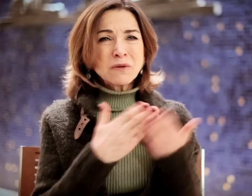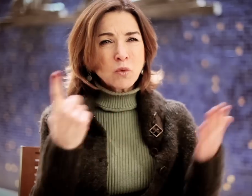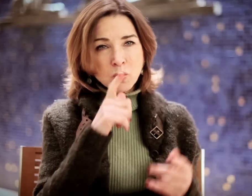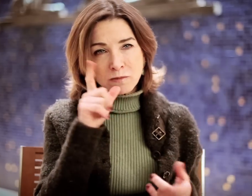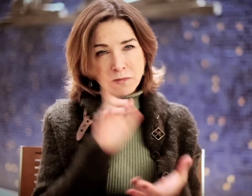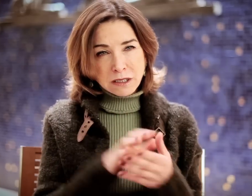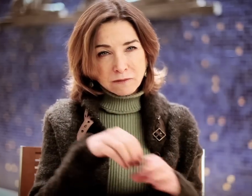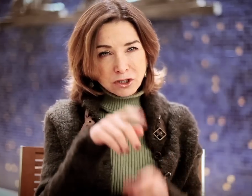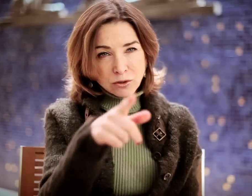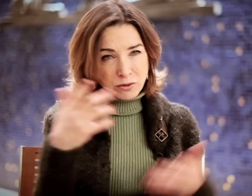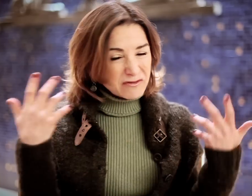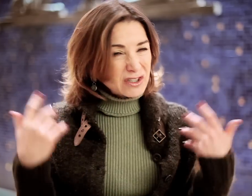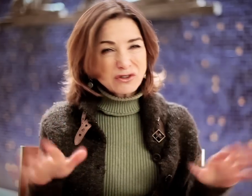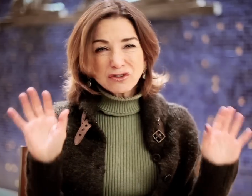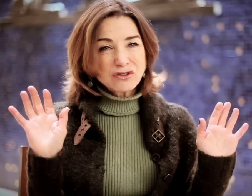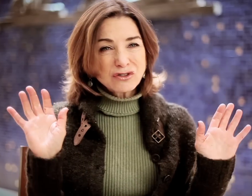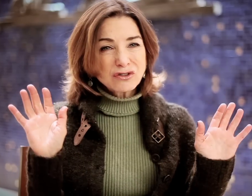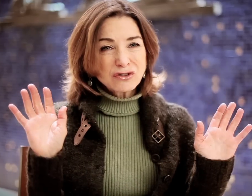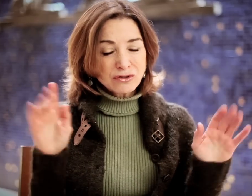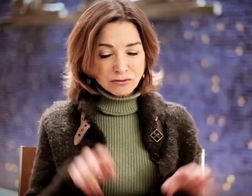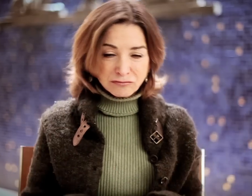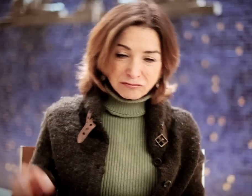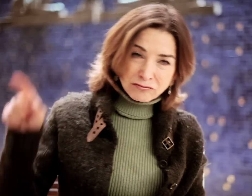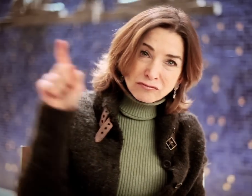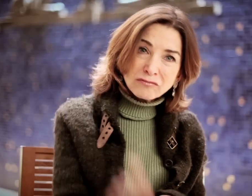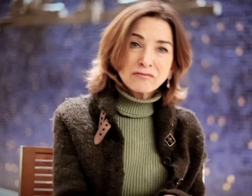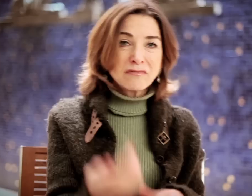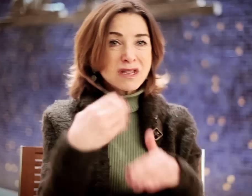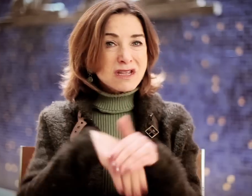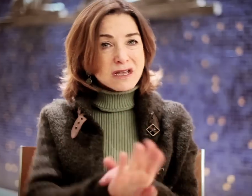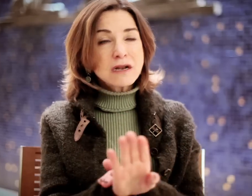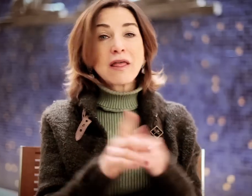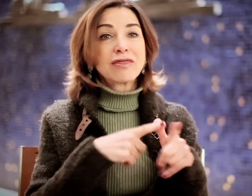...or someone that believes in you. That's all it takes. Just one foot in the door to make your entrance.